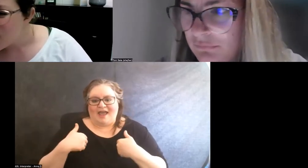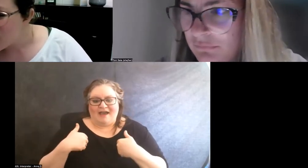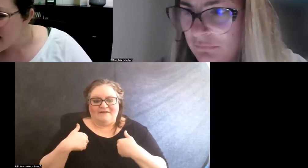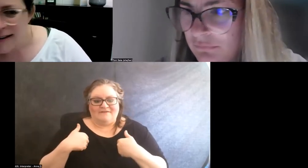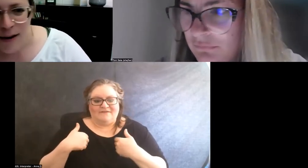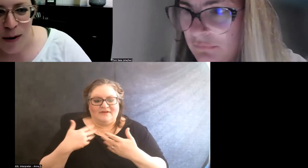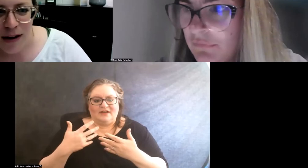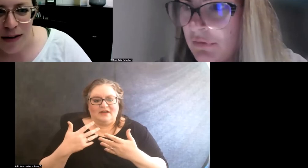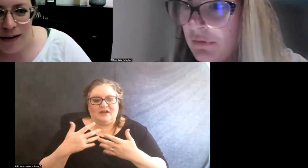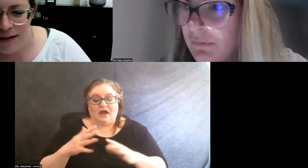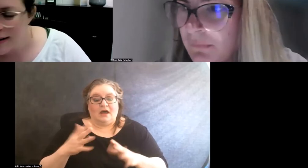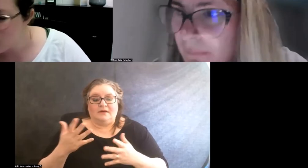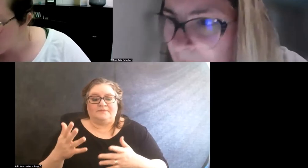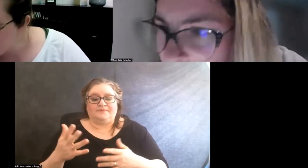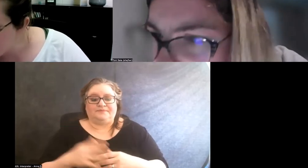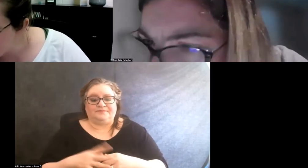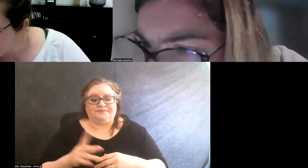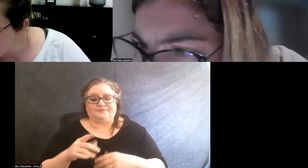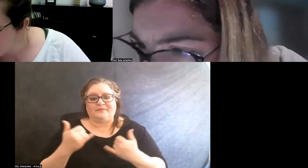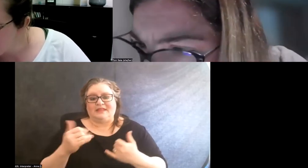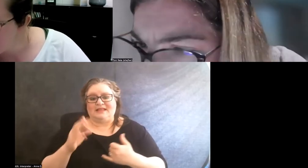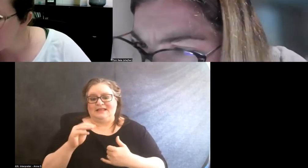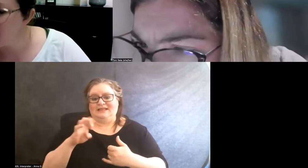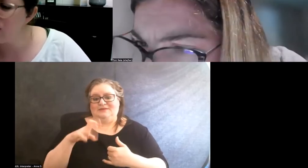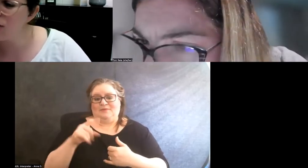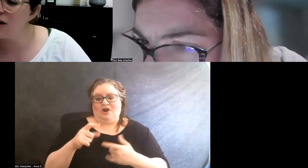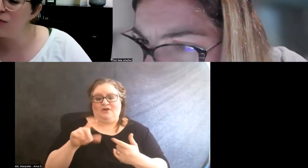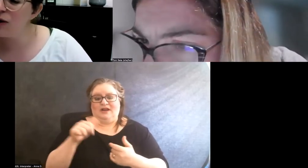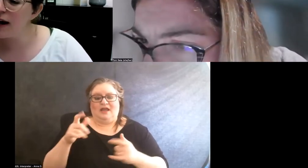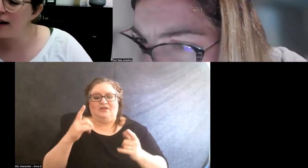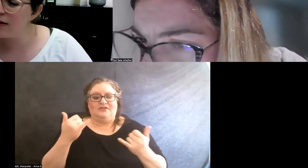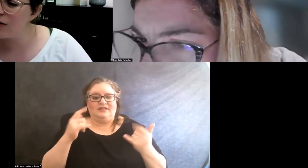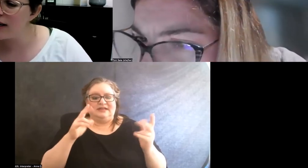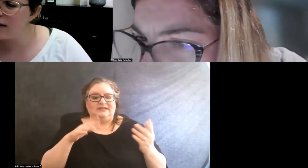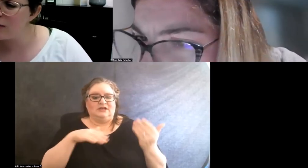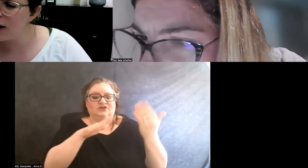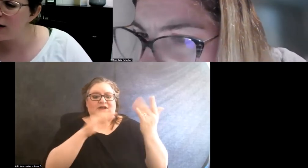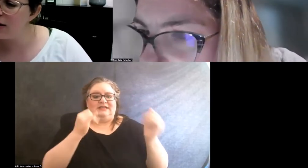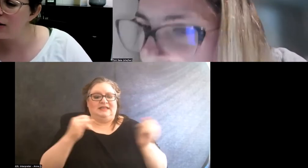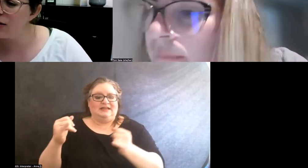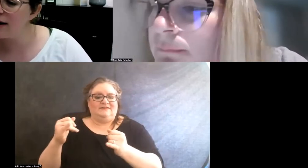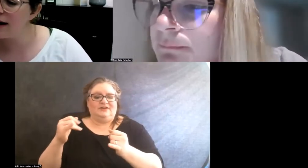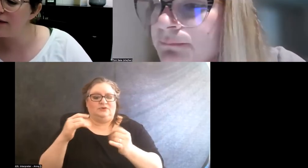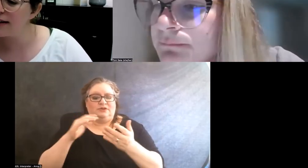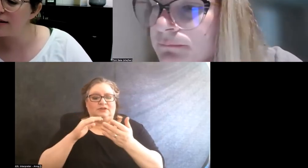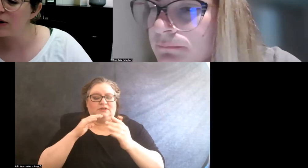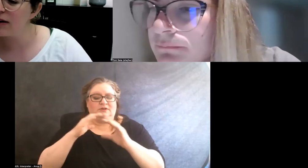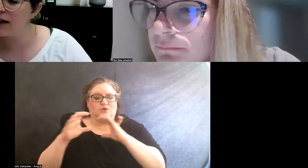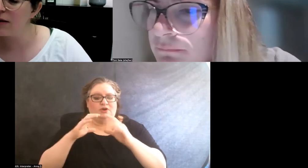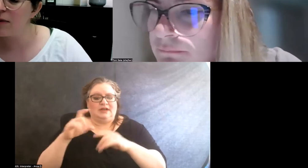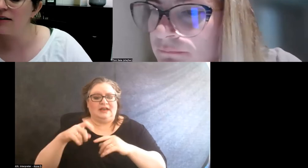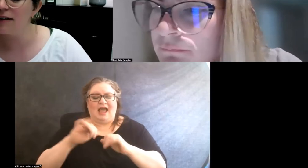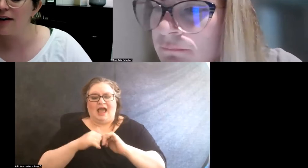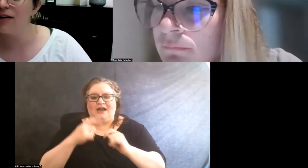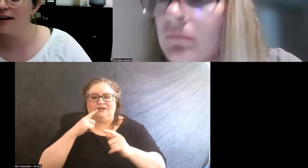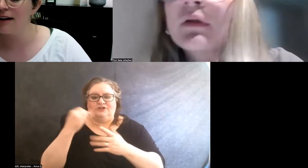Okay. So another... This is Margaret, This addresses individuals communicating their needs, but how did you design flexibility and modularity